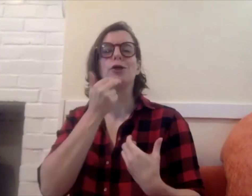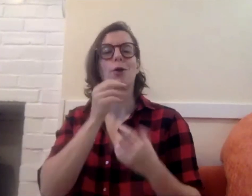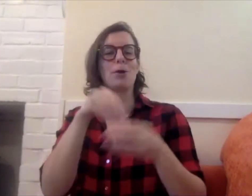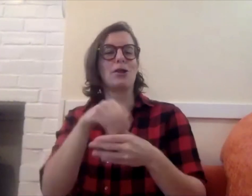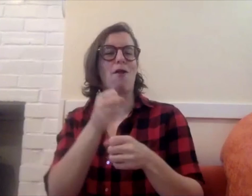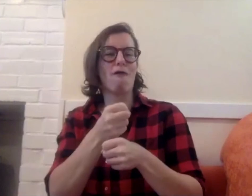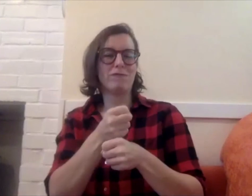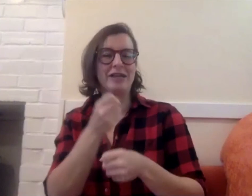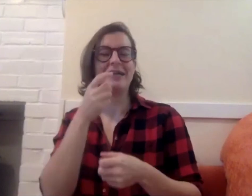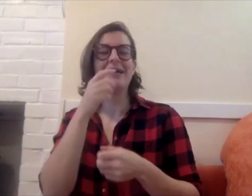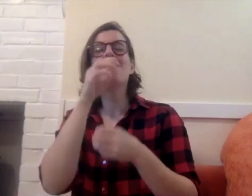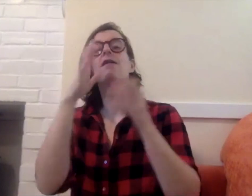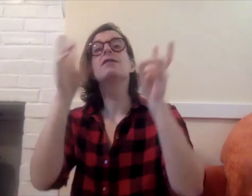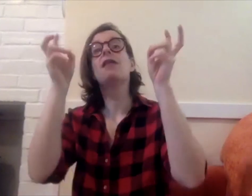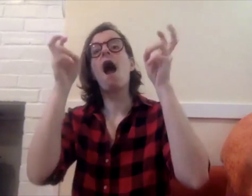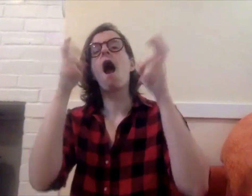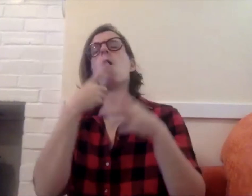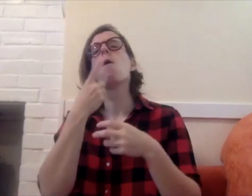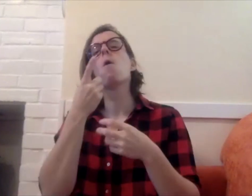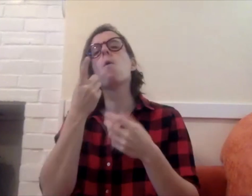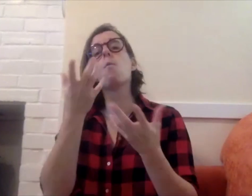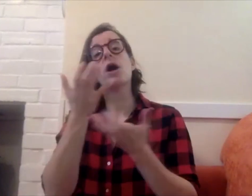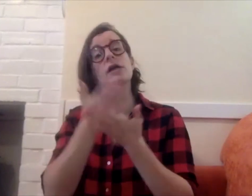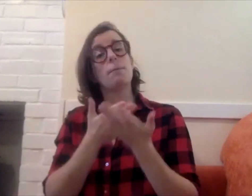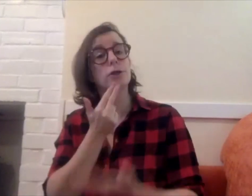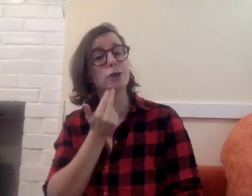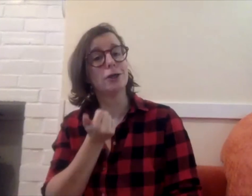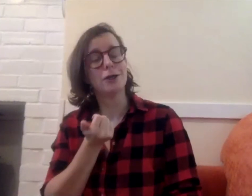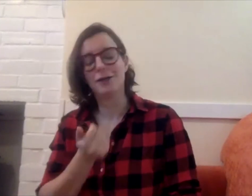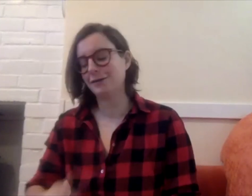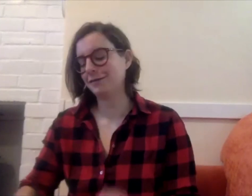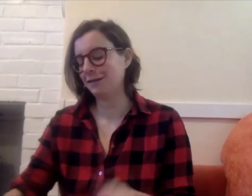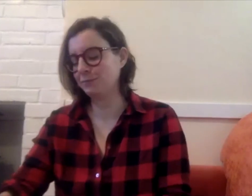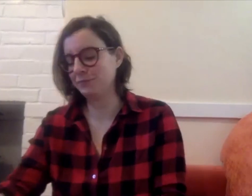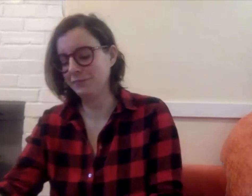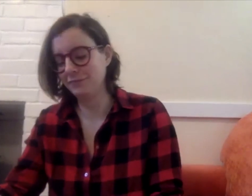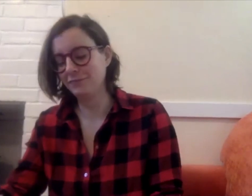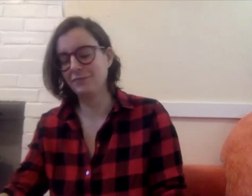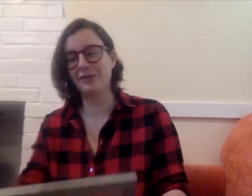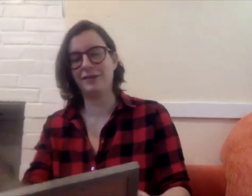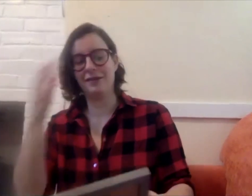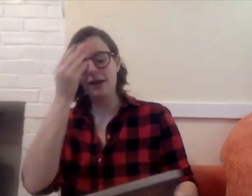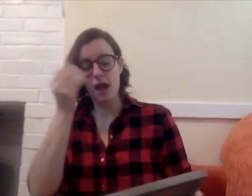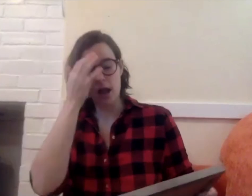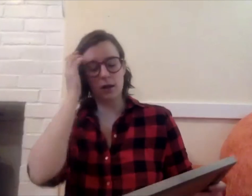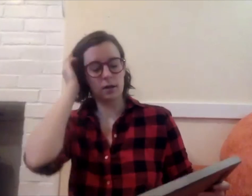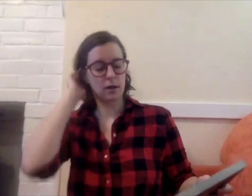under my arm while I'm tossing sugar into the cup of coffee. It's called "Want some sugar?"